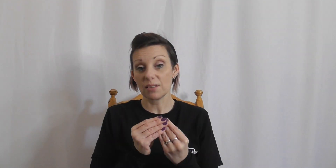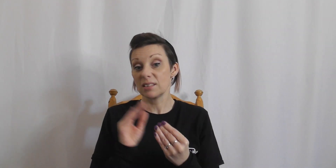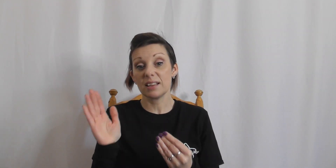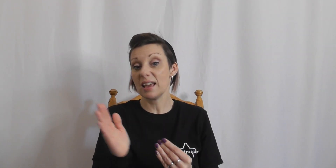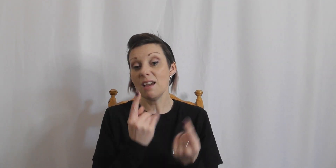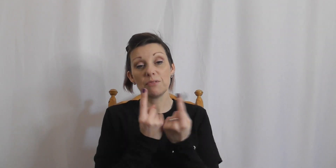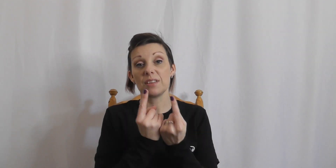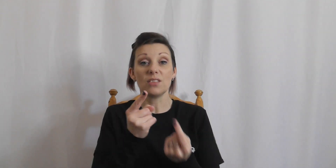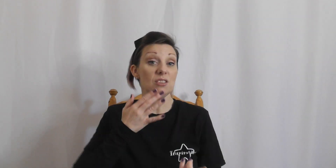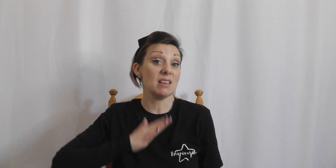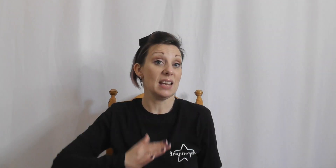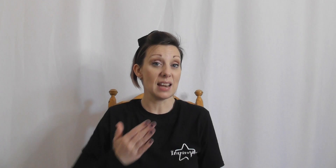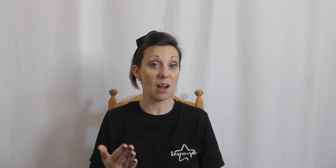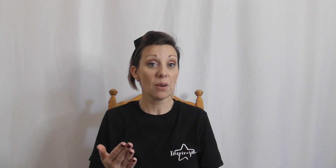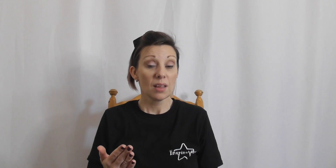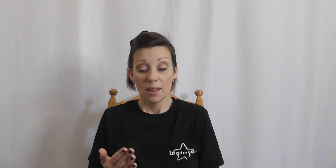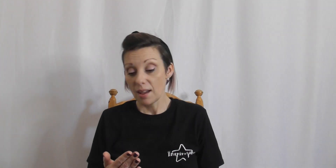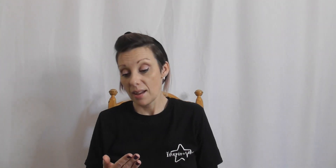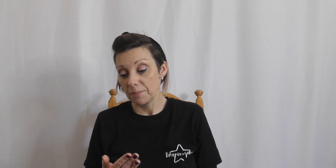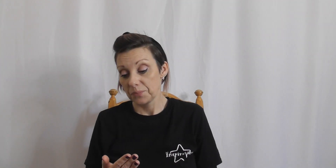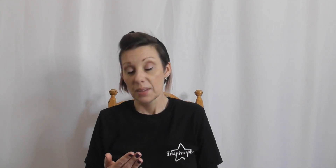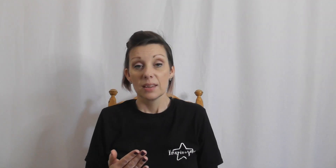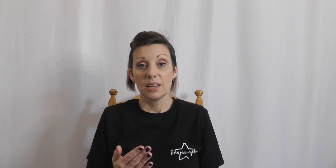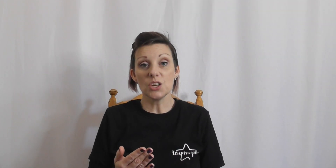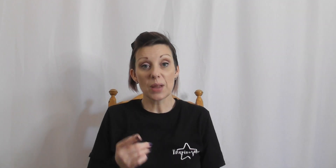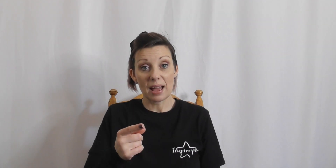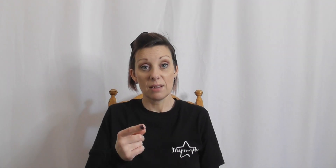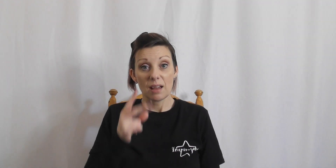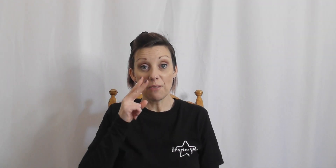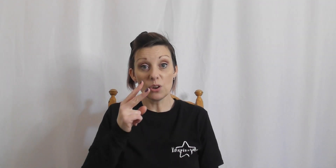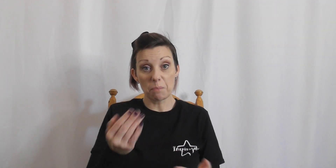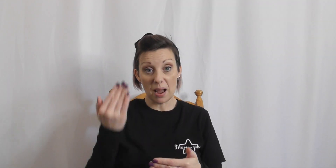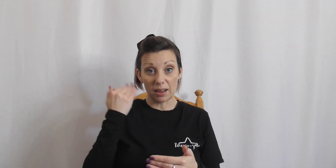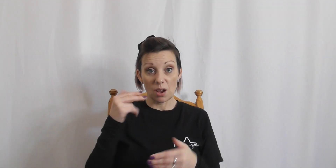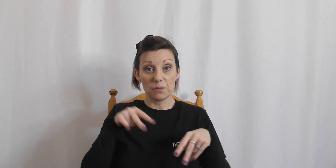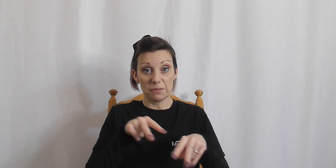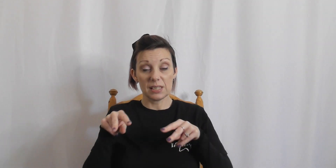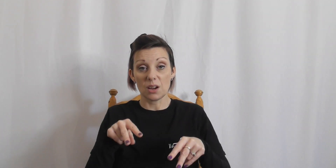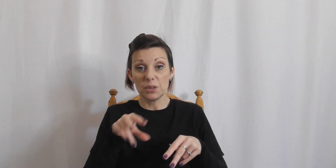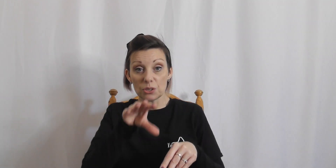because that's everything that you need now and you can have a look back over the video and just